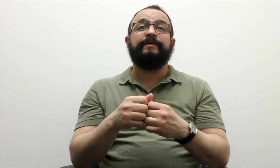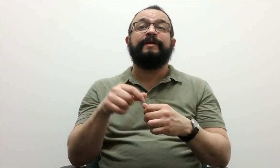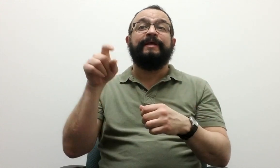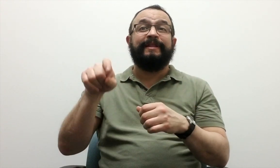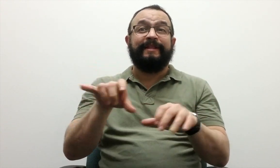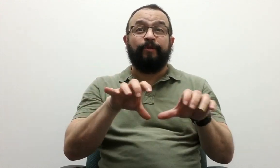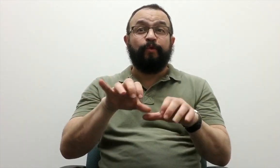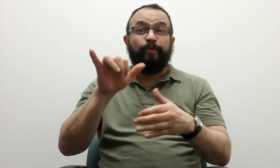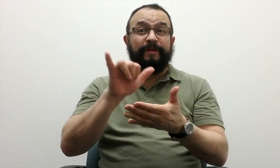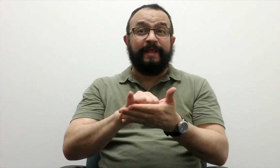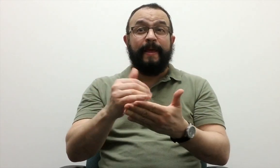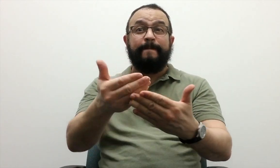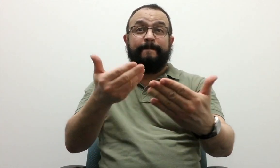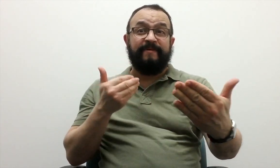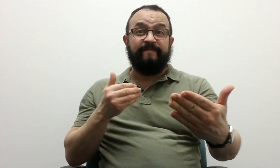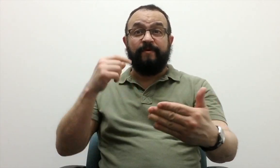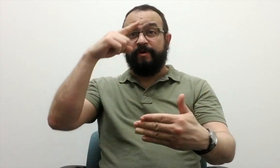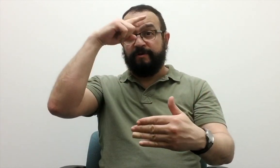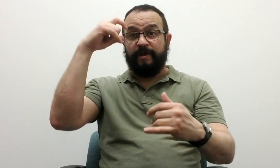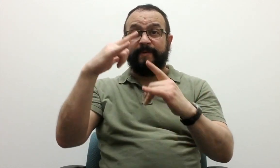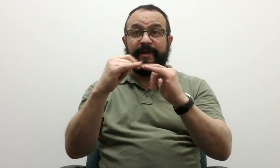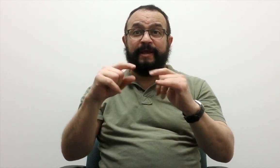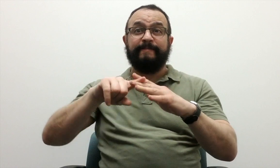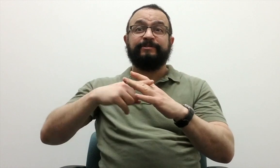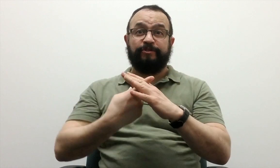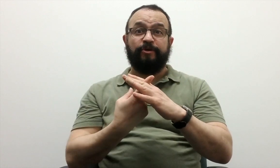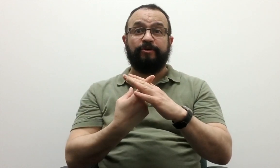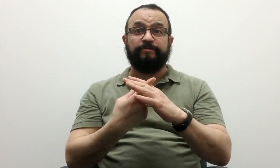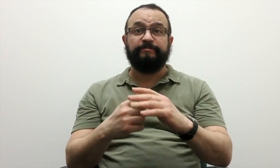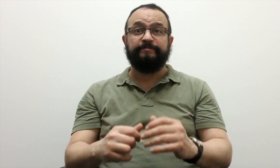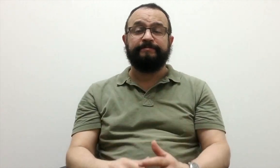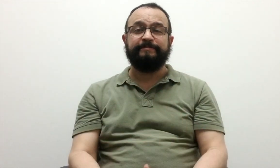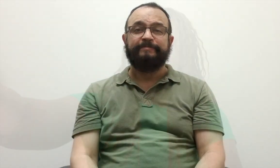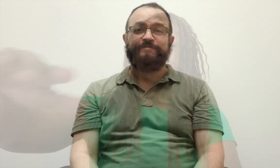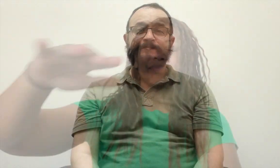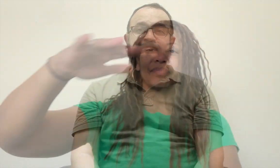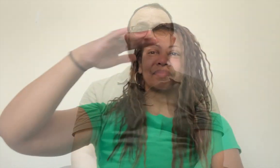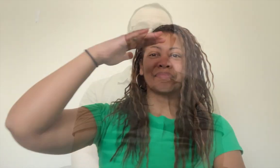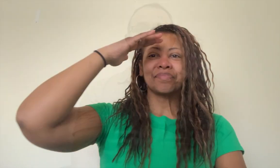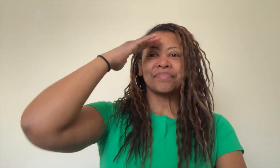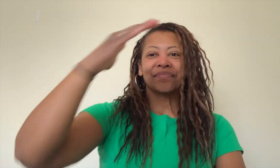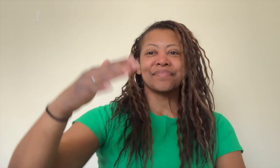Paperworks must be completed prior to the start of camp. Hello!